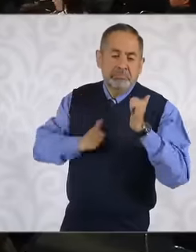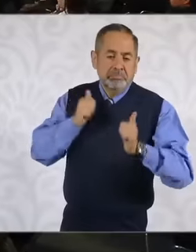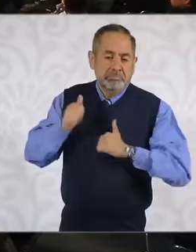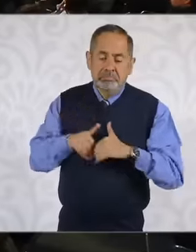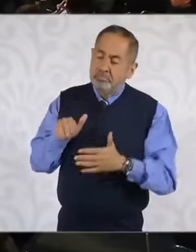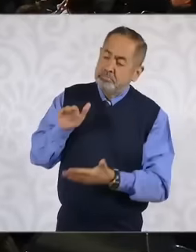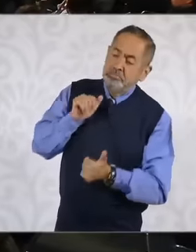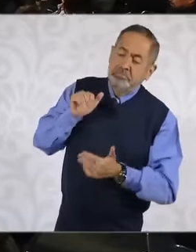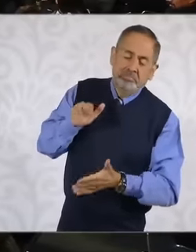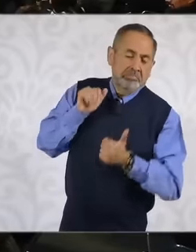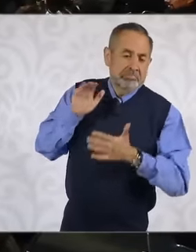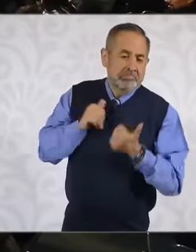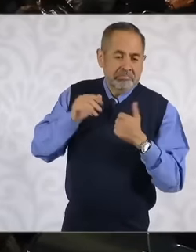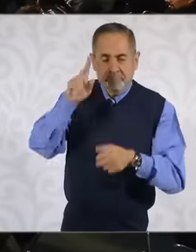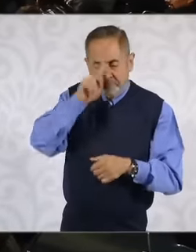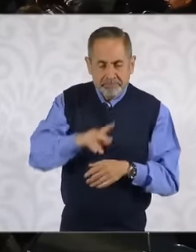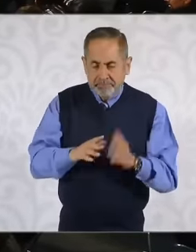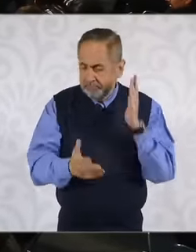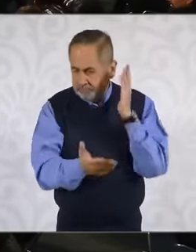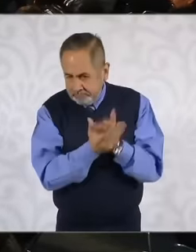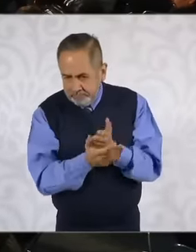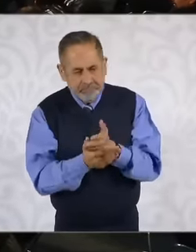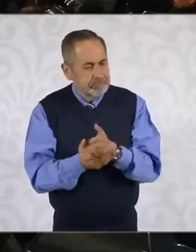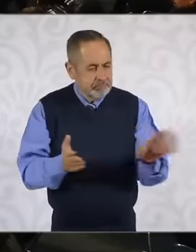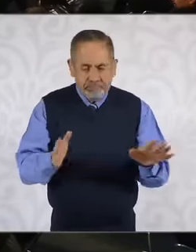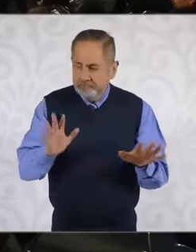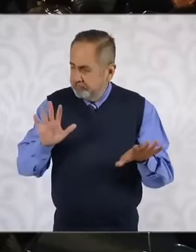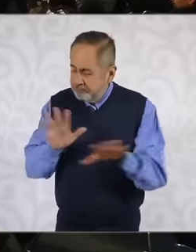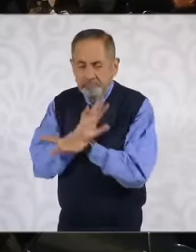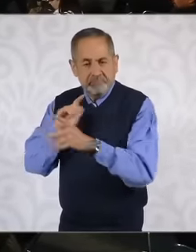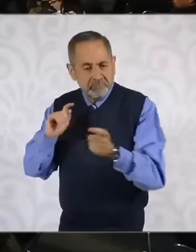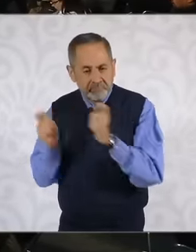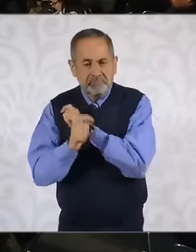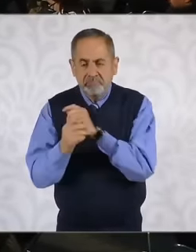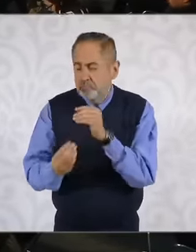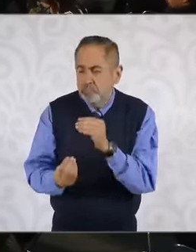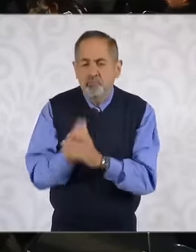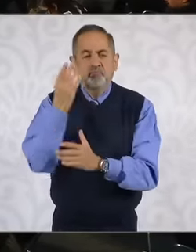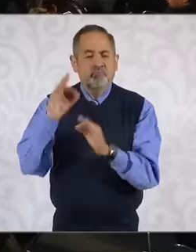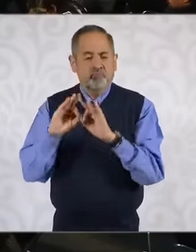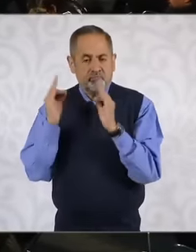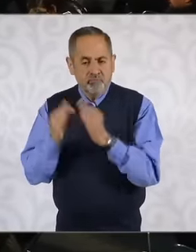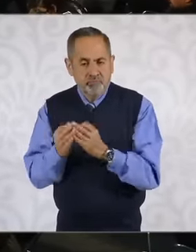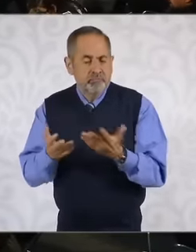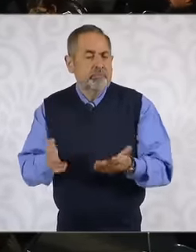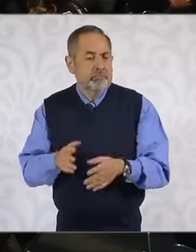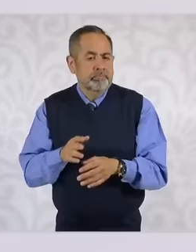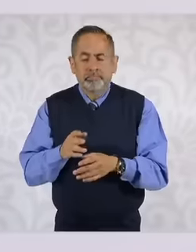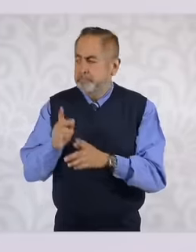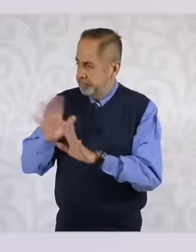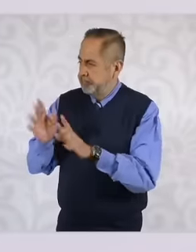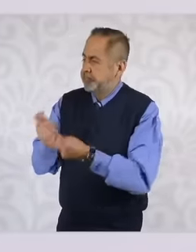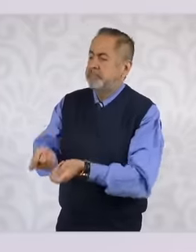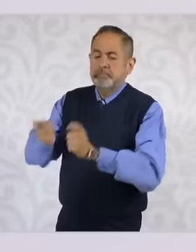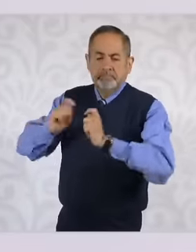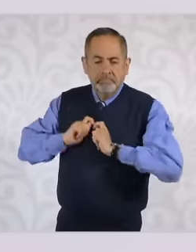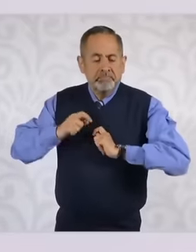it. So that changed and there is a new model, it is up to us to be efficient,